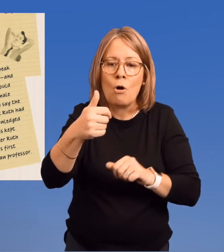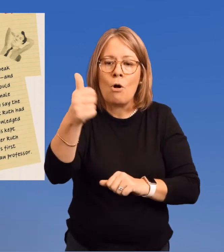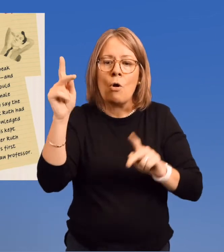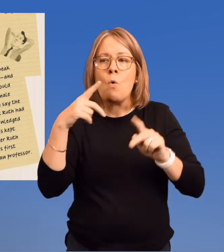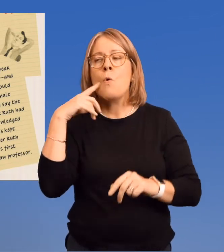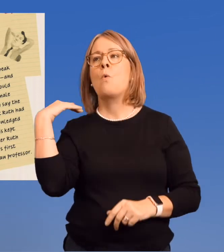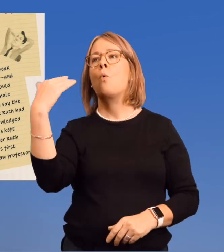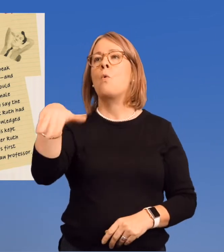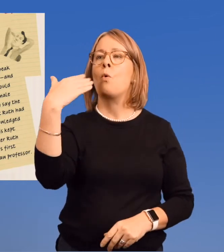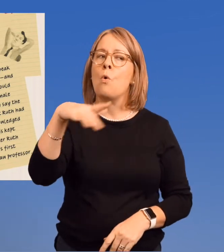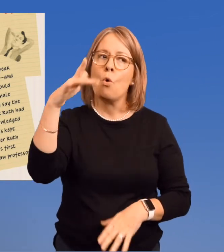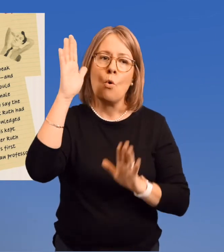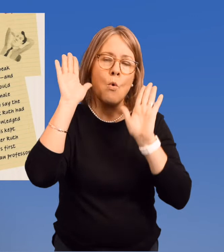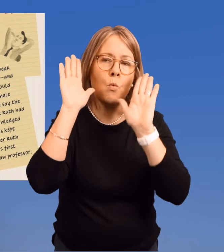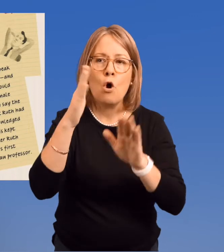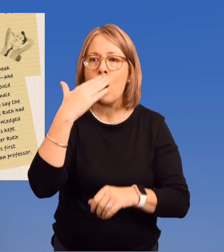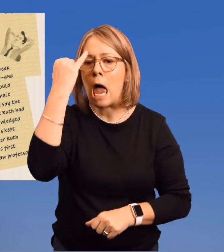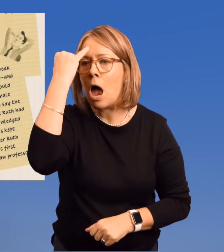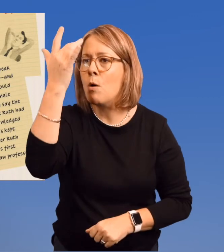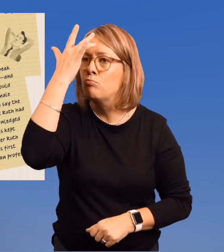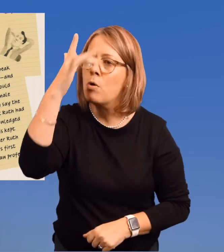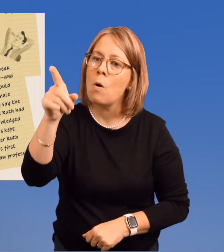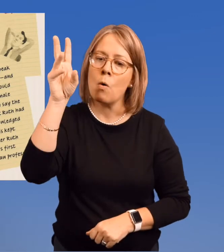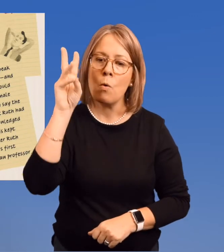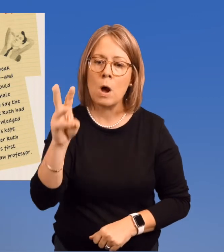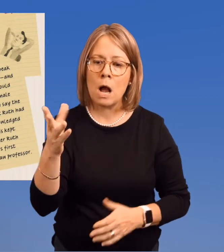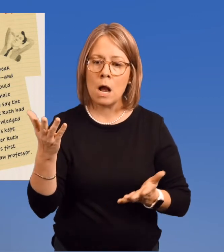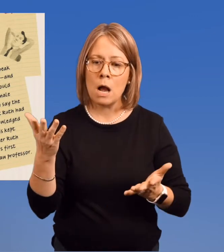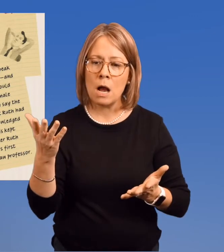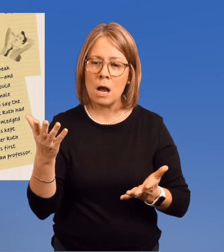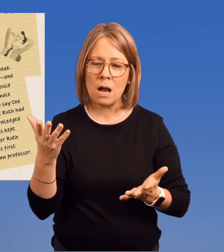and get acknowledged for being smart.